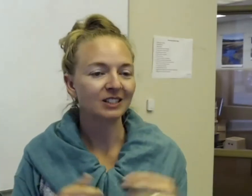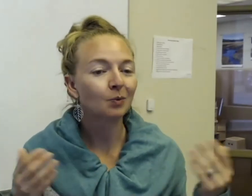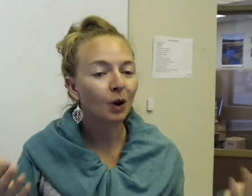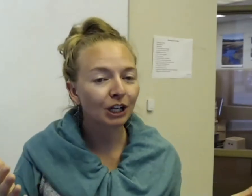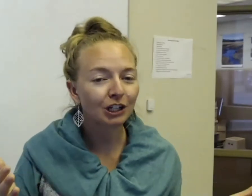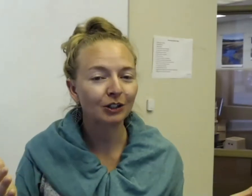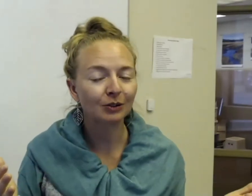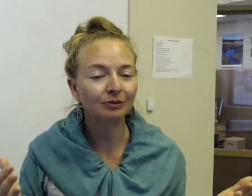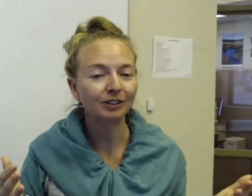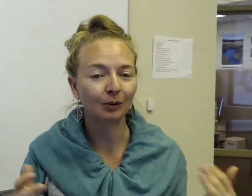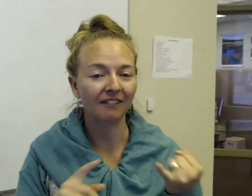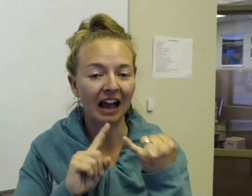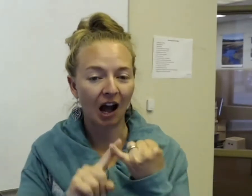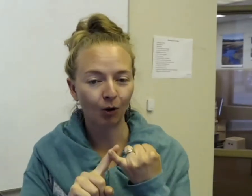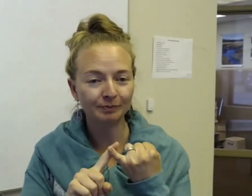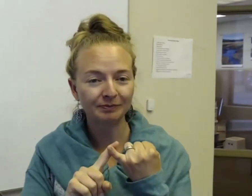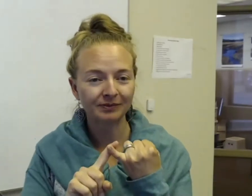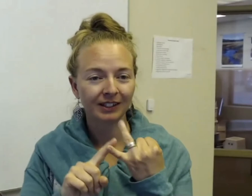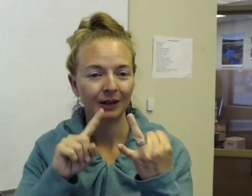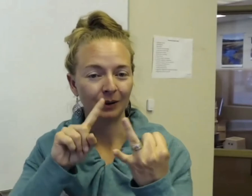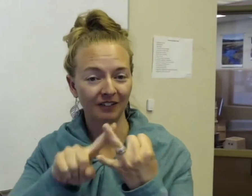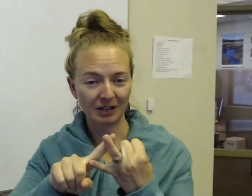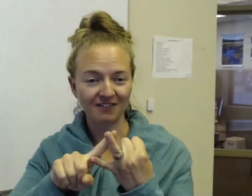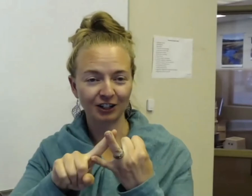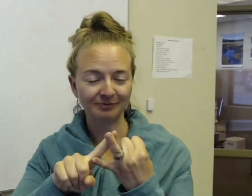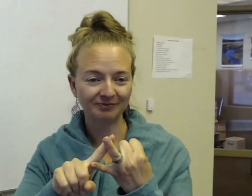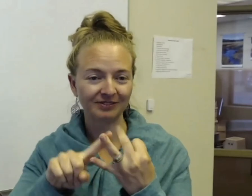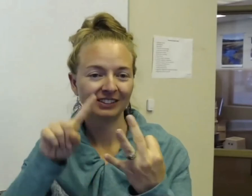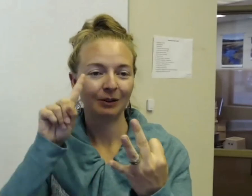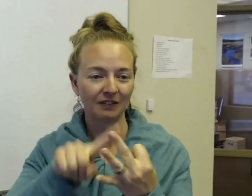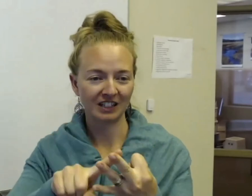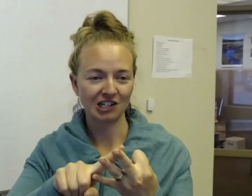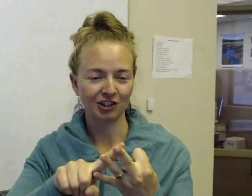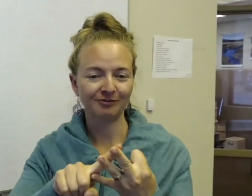we're going to do, you know you have the owl, you have the beaver, you have the deer, and